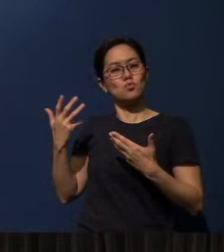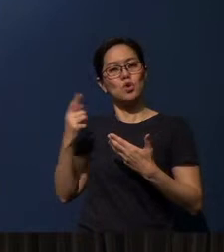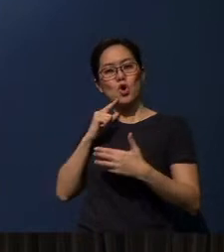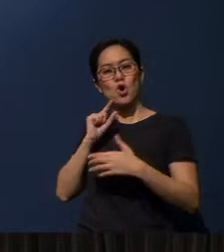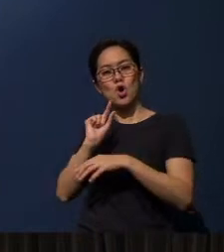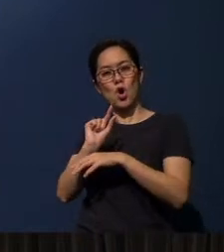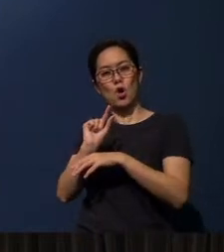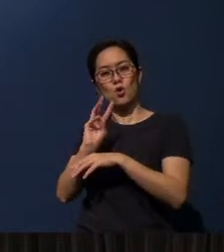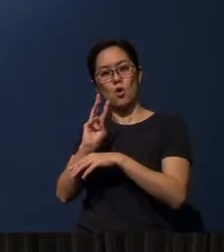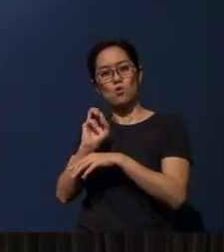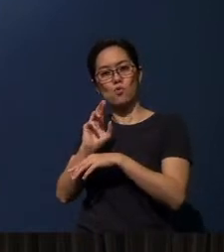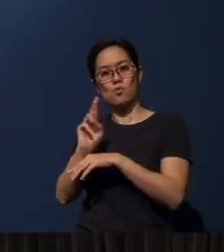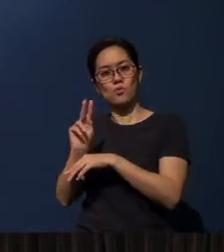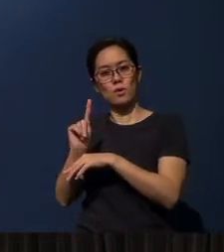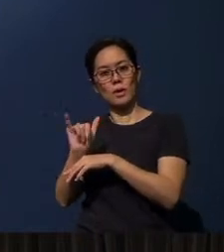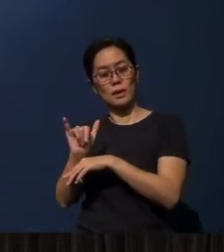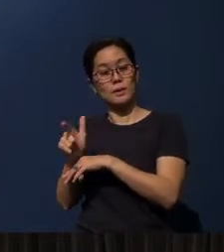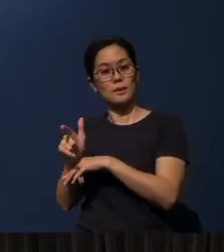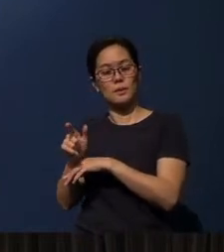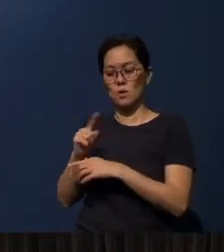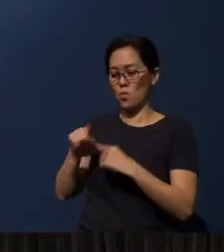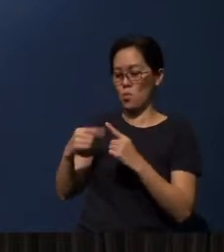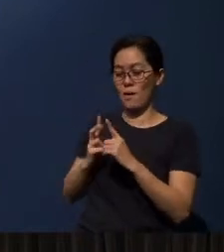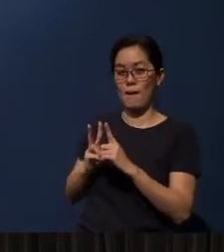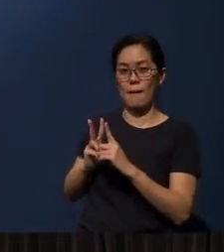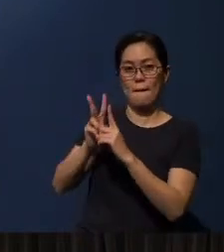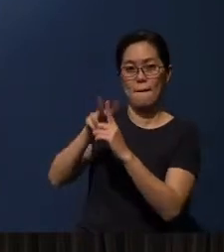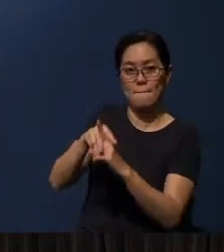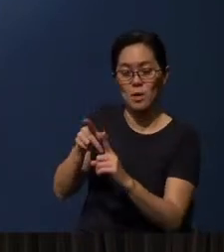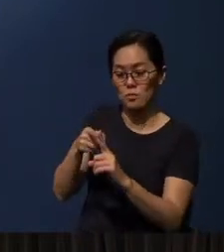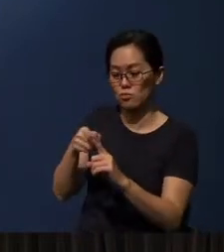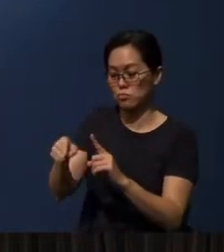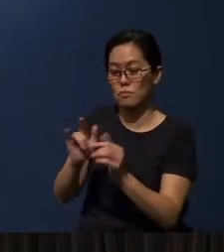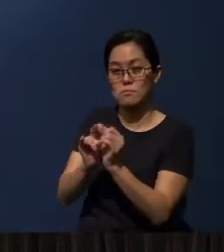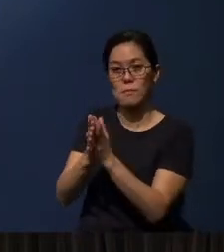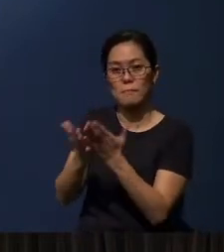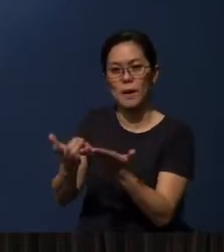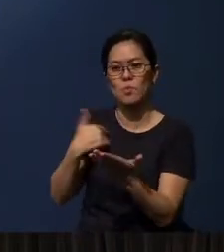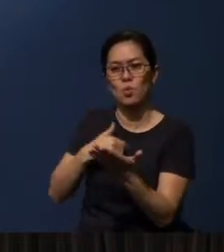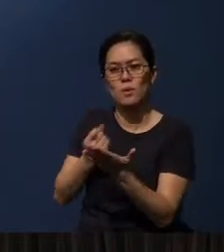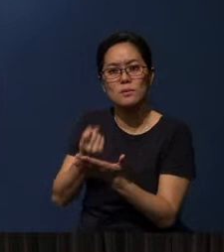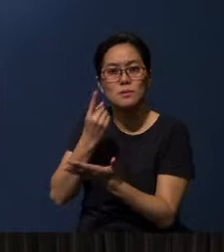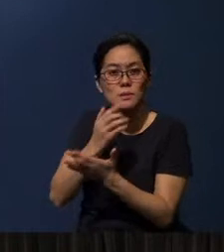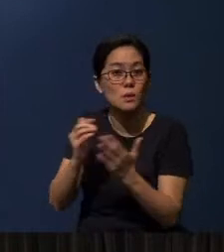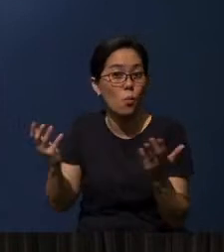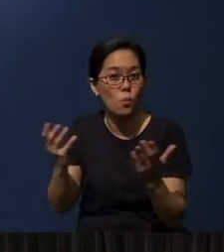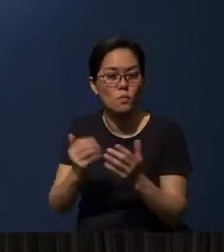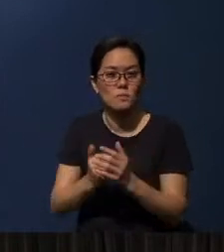And in this case, when it applies to the Bible, we come to understand that